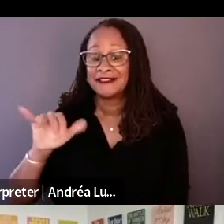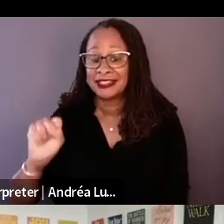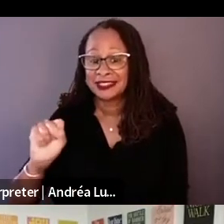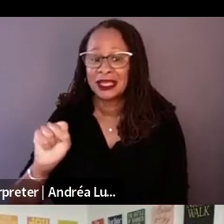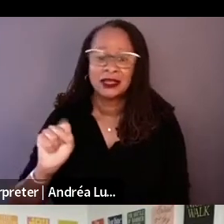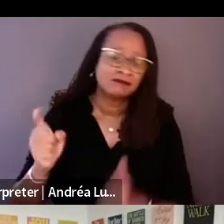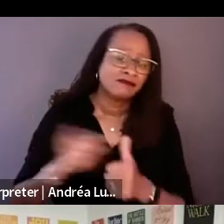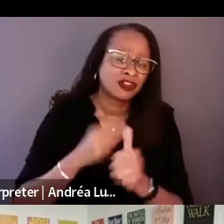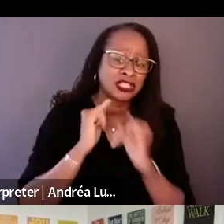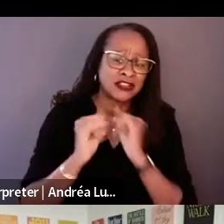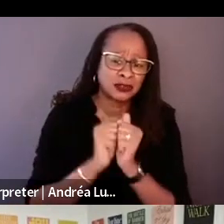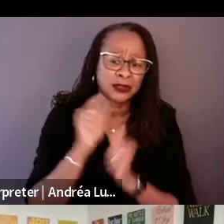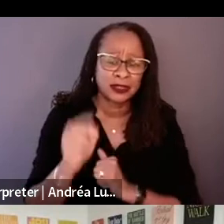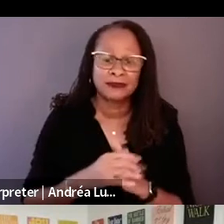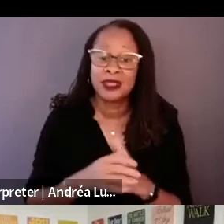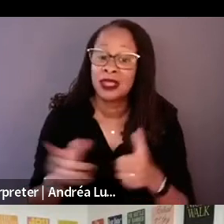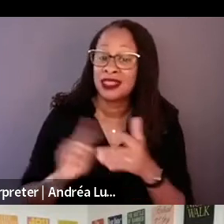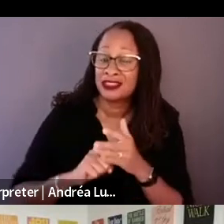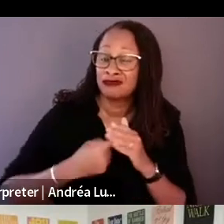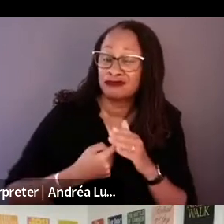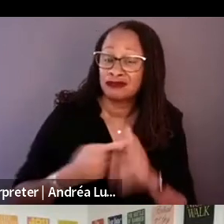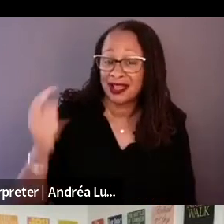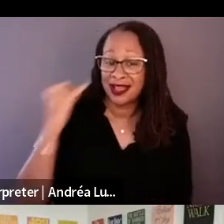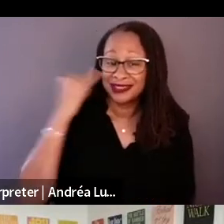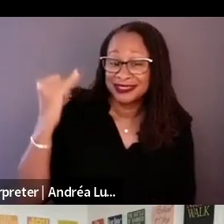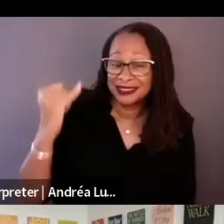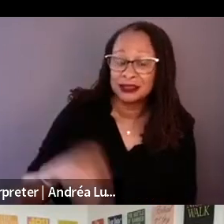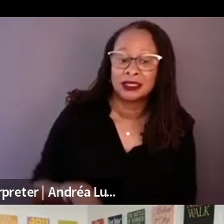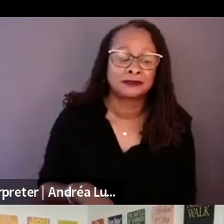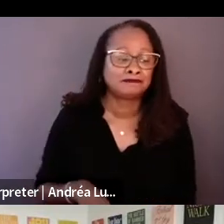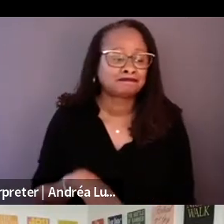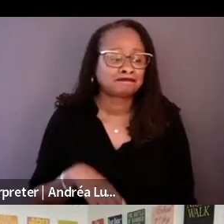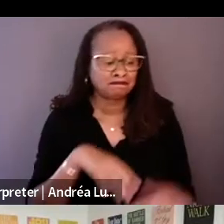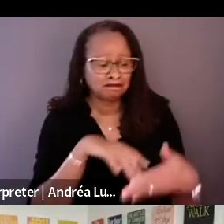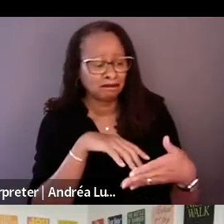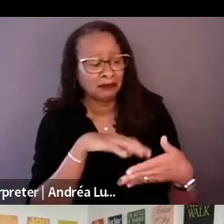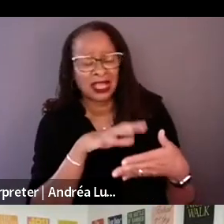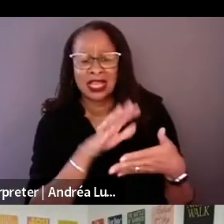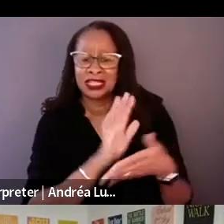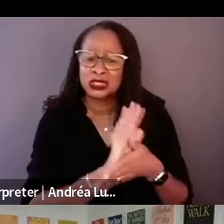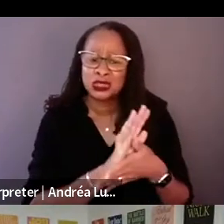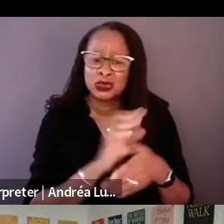It's a fiction film, and then I got introduced to Johnny and Daniel that the whole platform was that